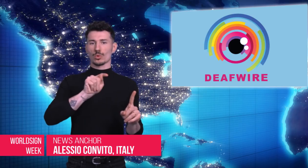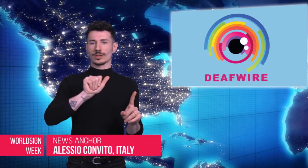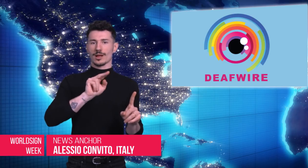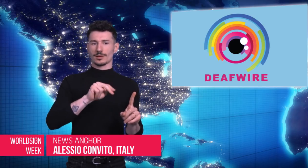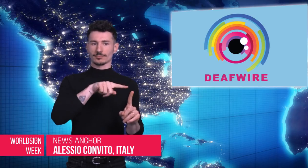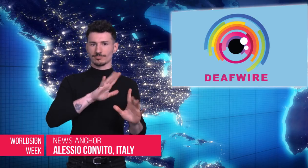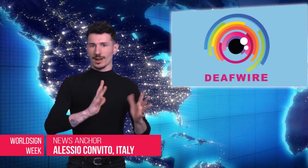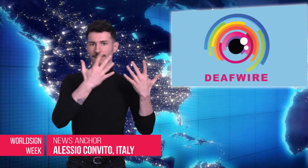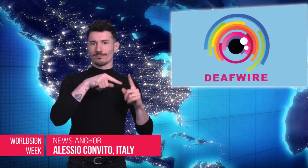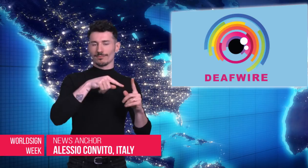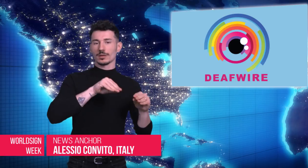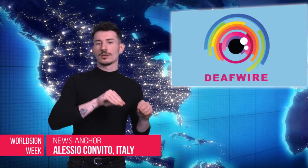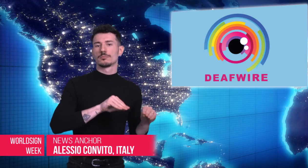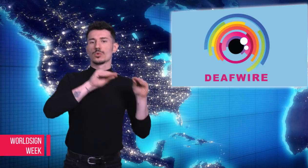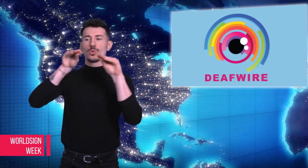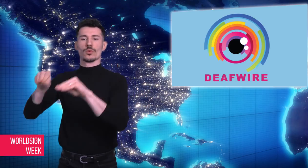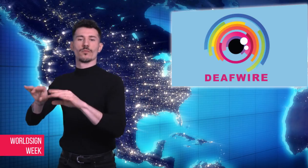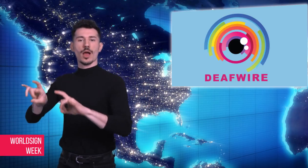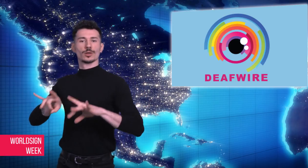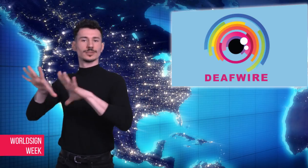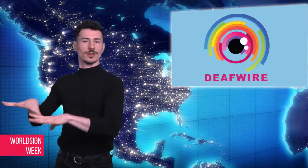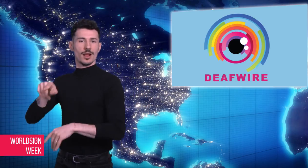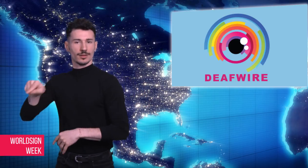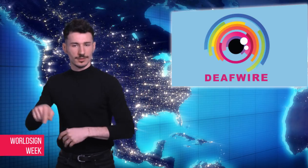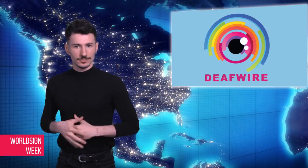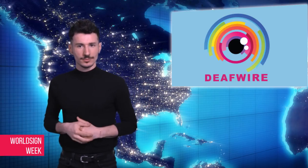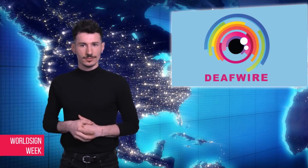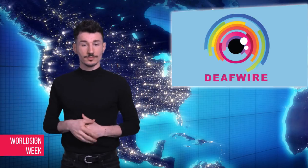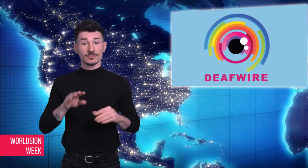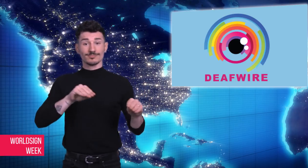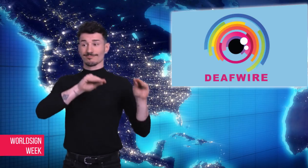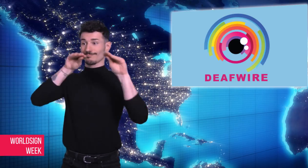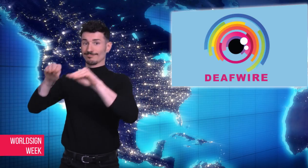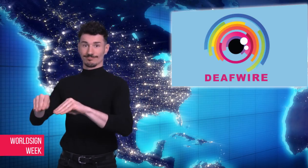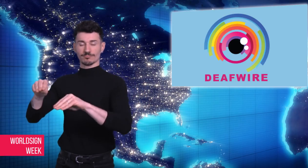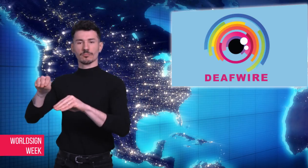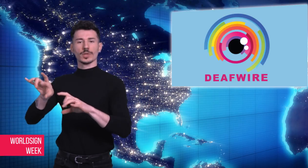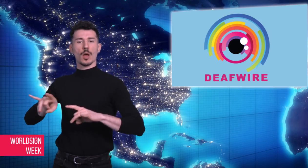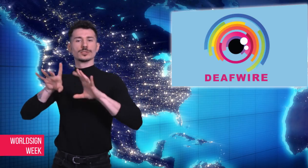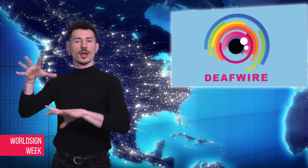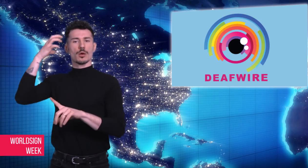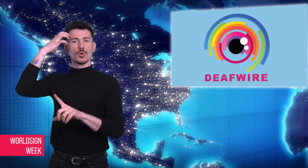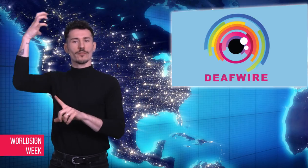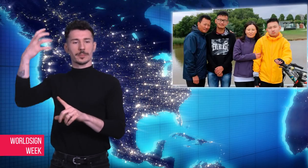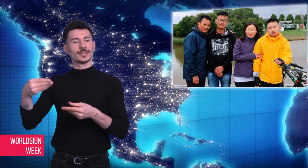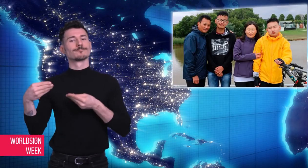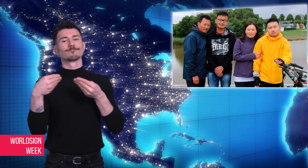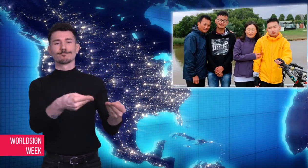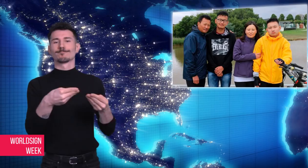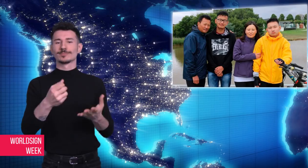Bhutan. They got a visa from the Australian government. After